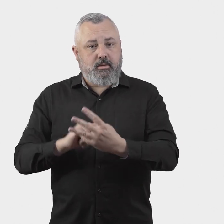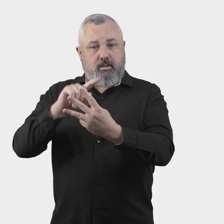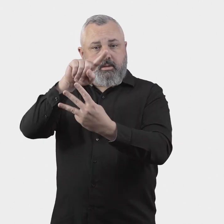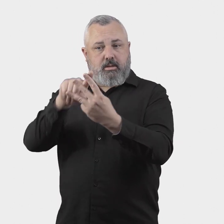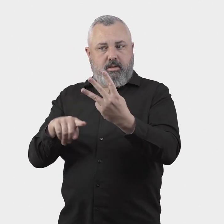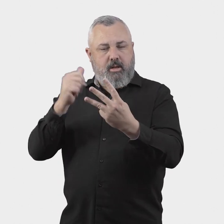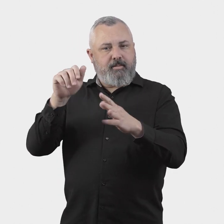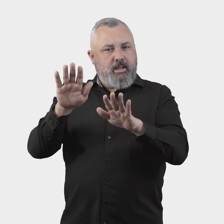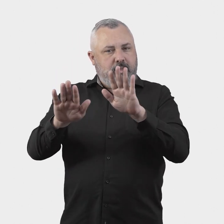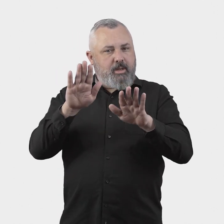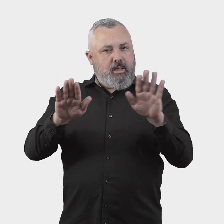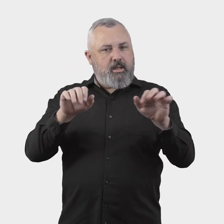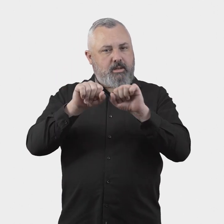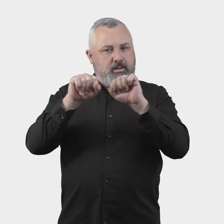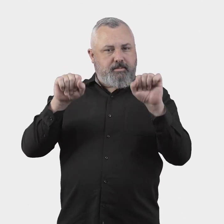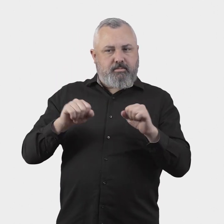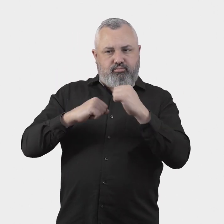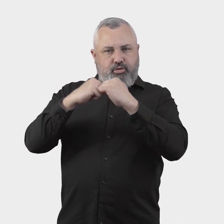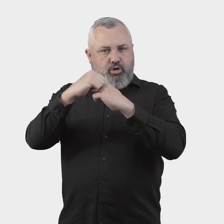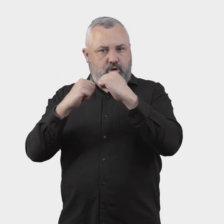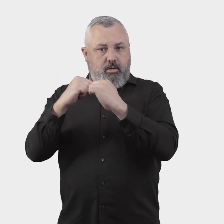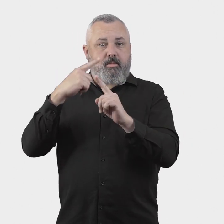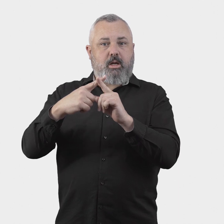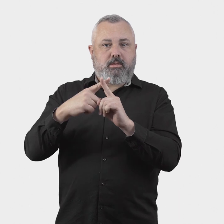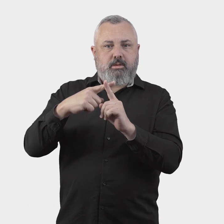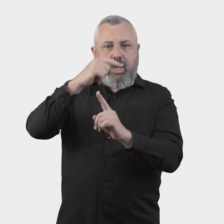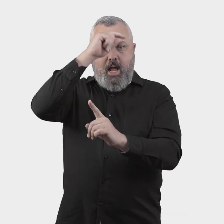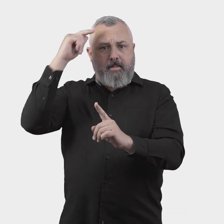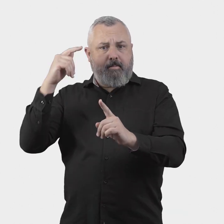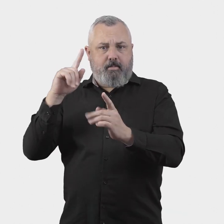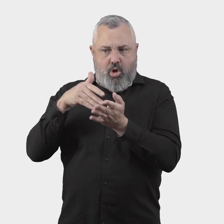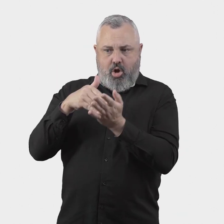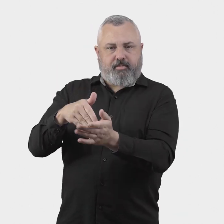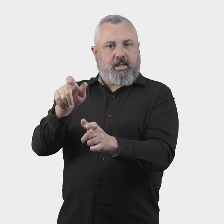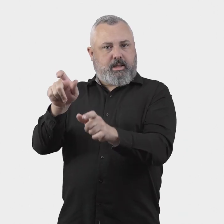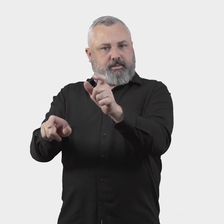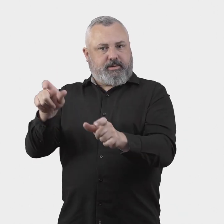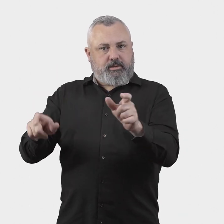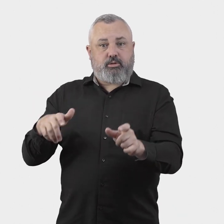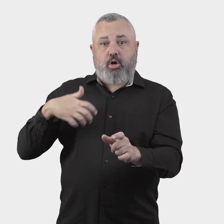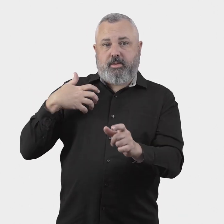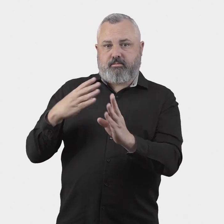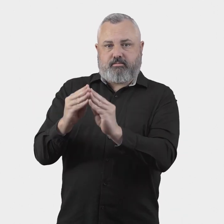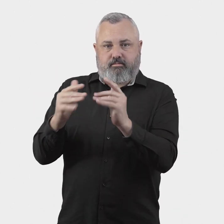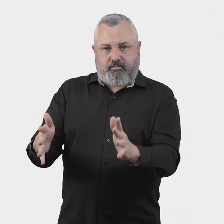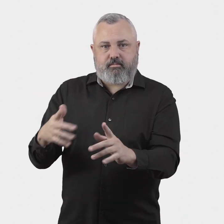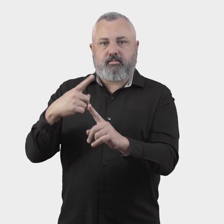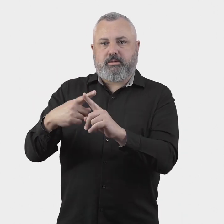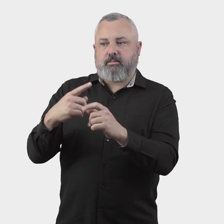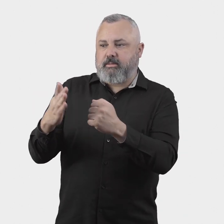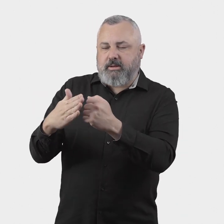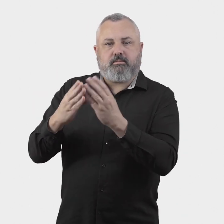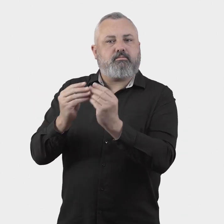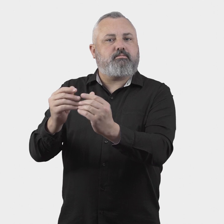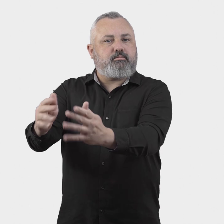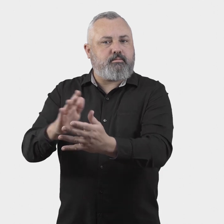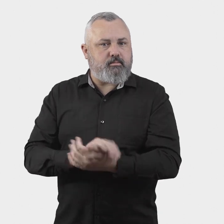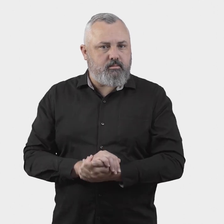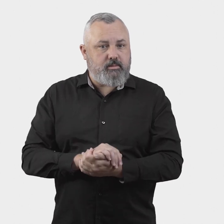These consumer-focused ombuds schemes have structures and complaint resolution methods